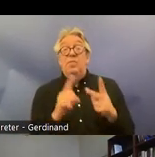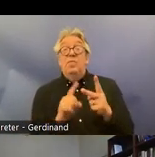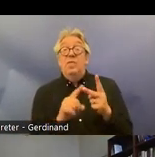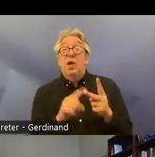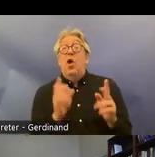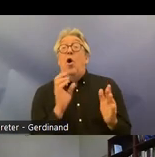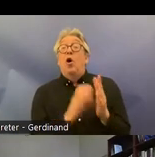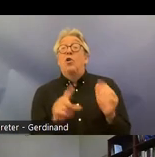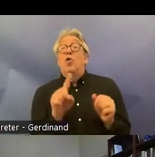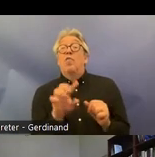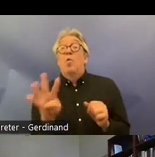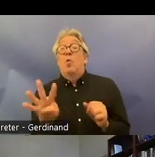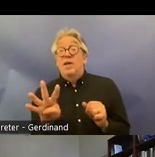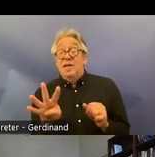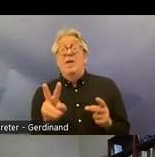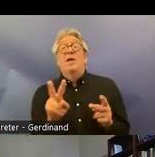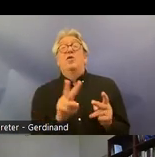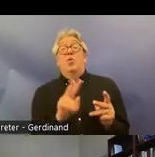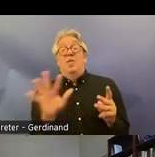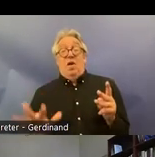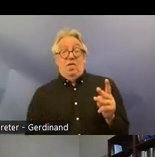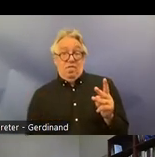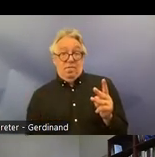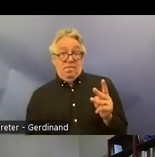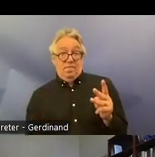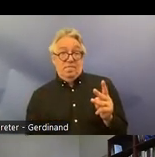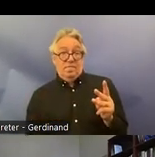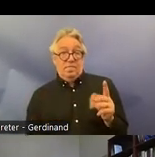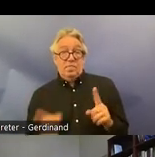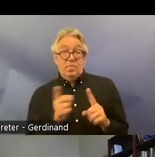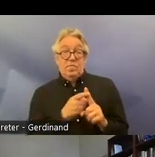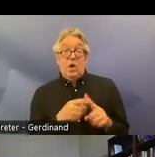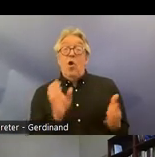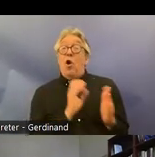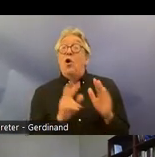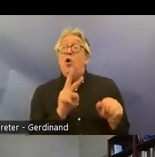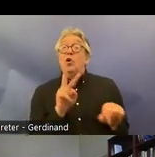14 and 25 the one on article 12 says that in